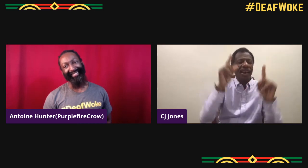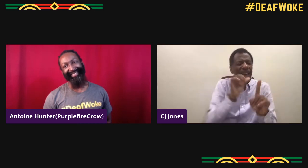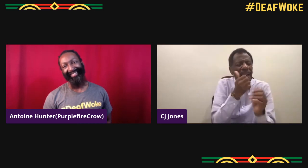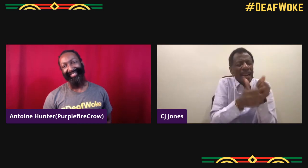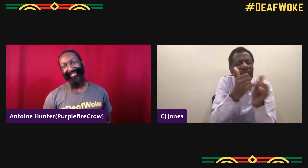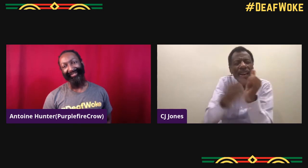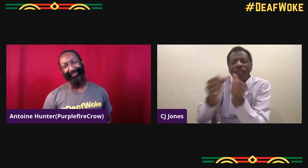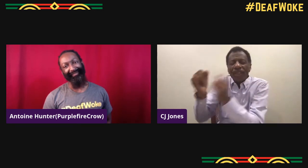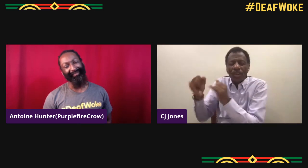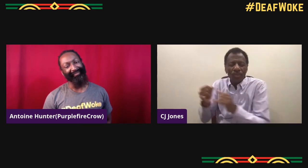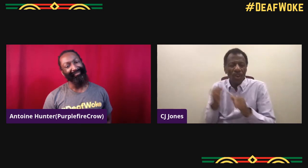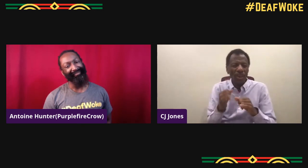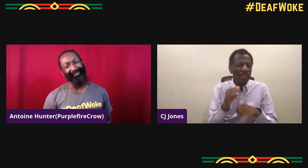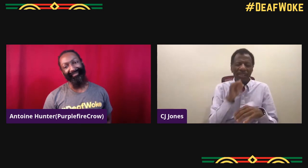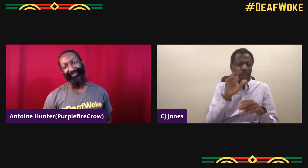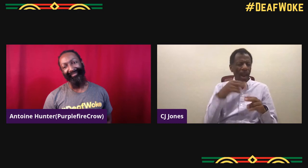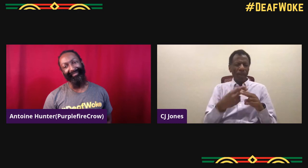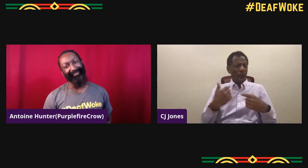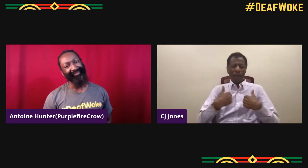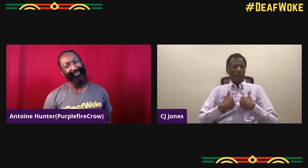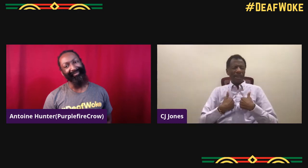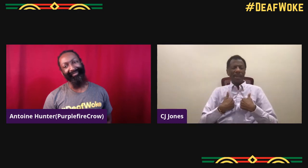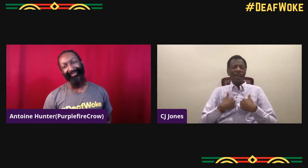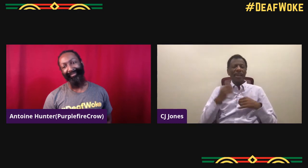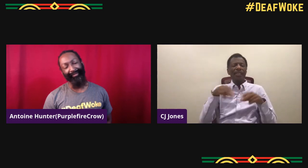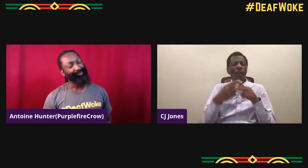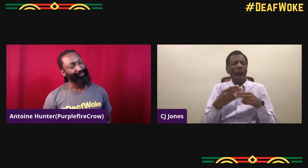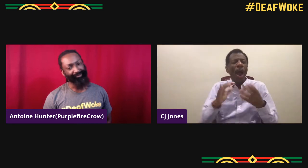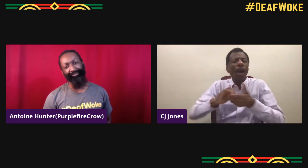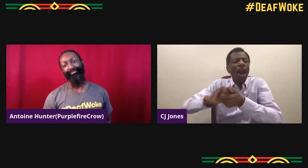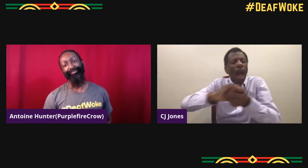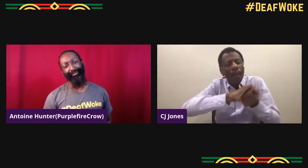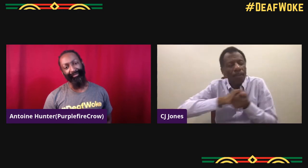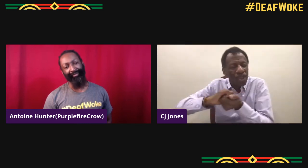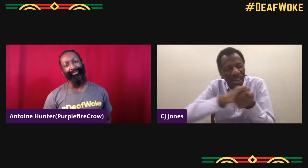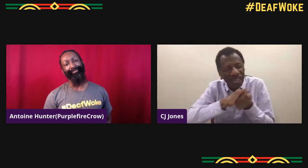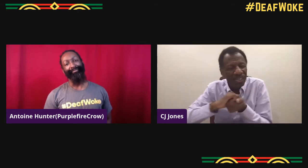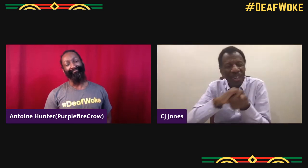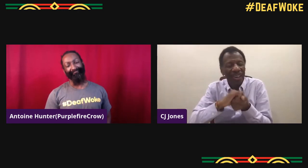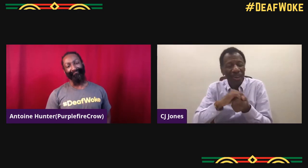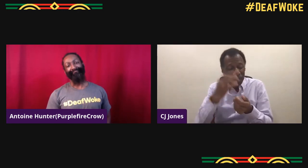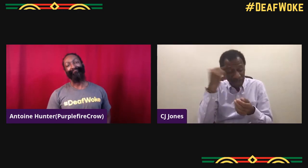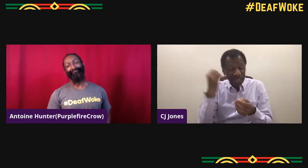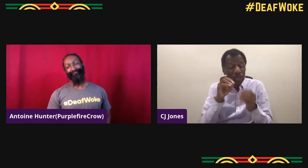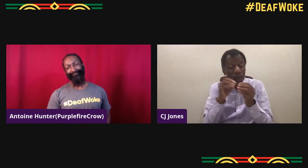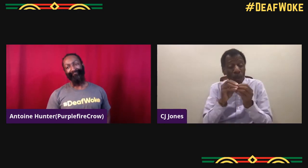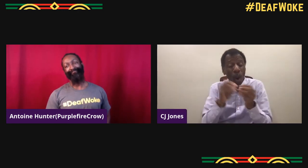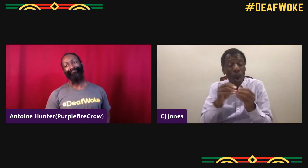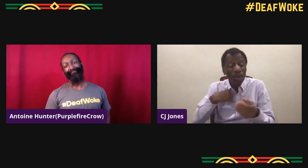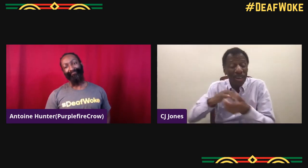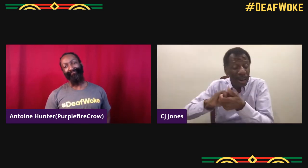Something where people can connect and grow. It's not about me. It's about collaboration,